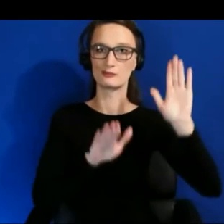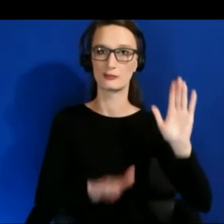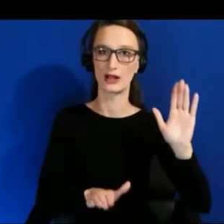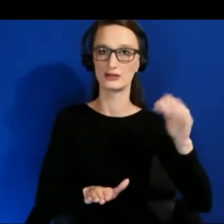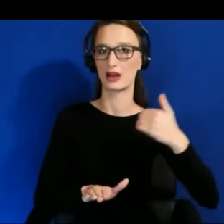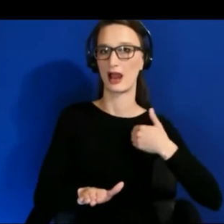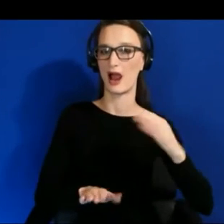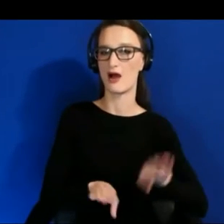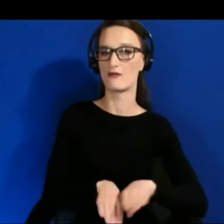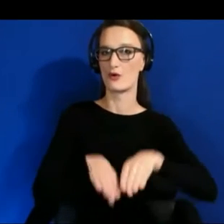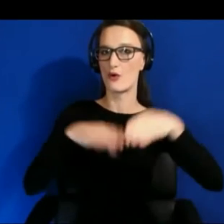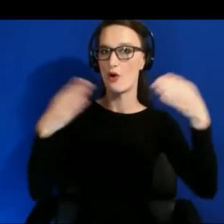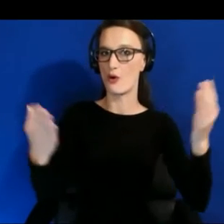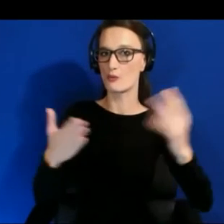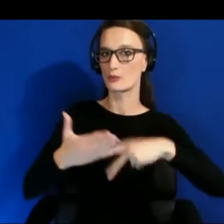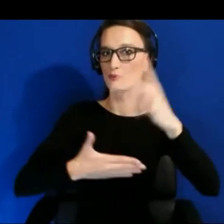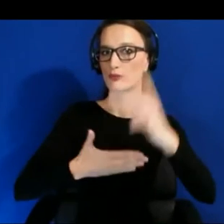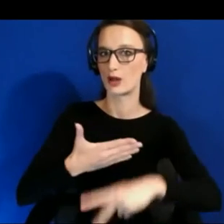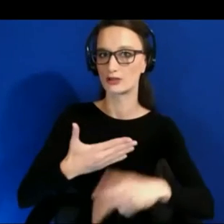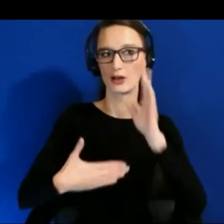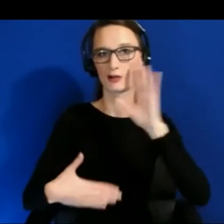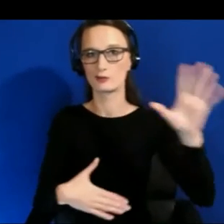to make accessibility a core value of the project.